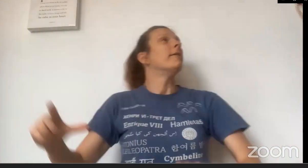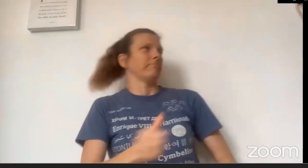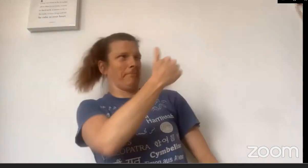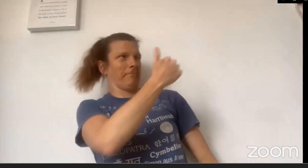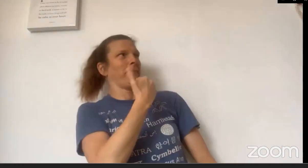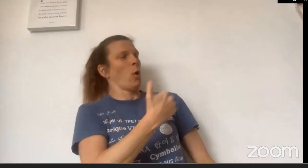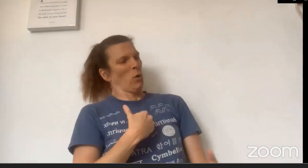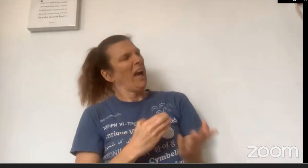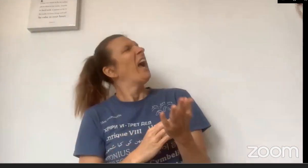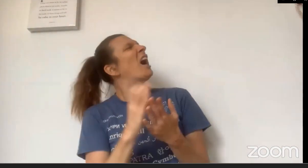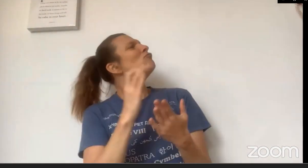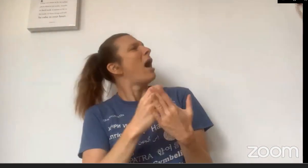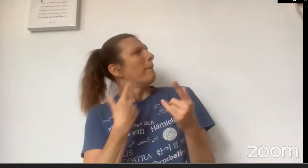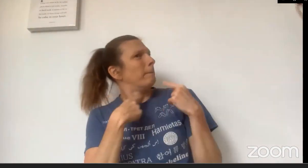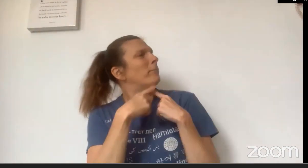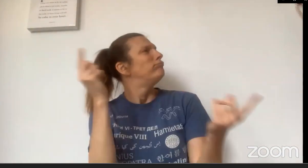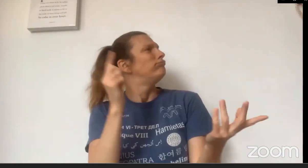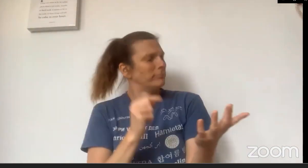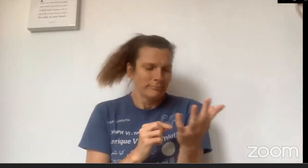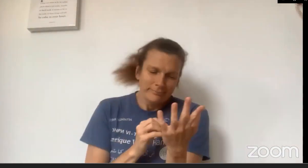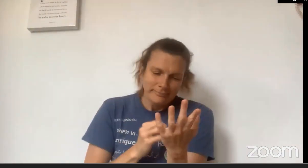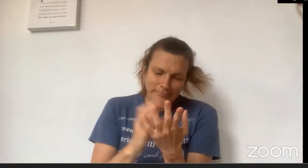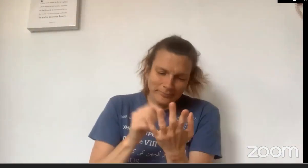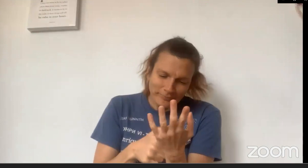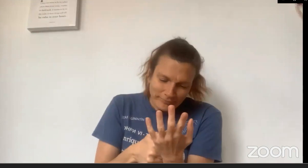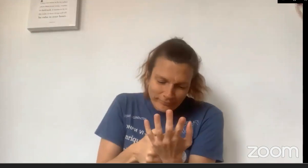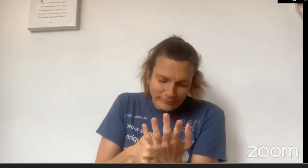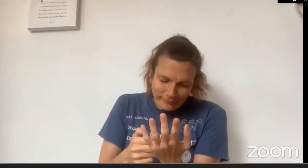her with The Wolf. "Thanks! I'm gonna put that on my Instagram story right now."